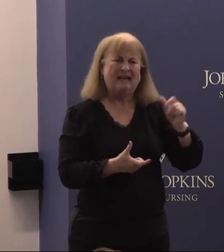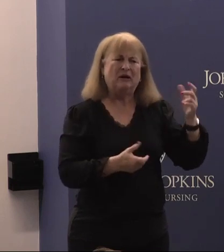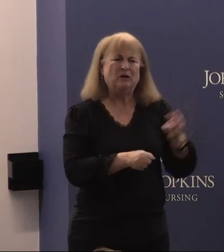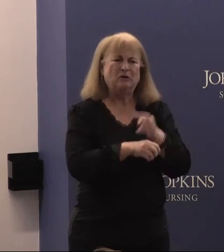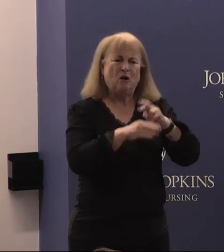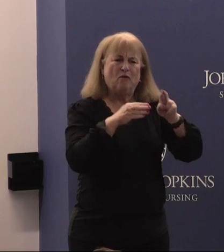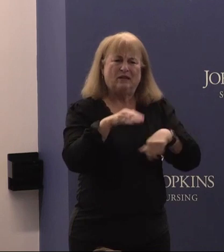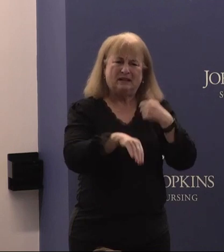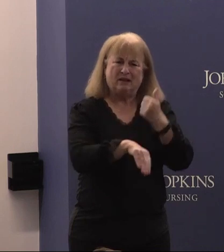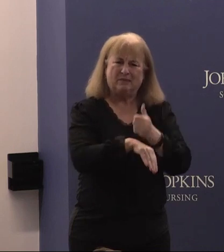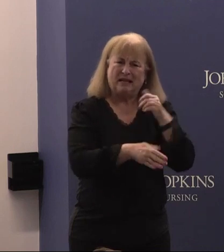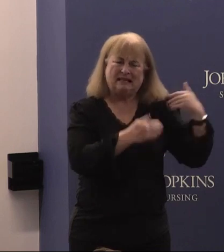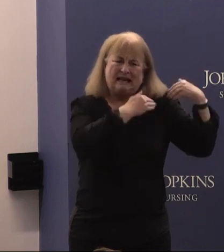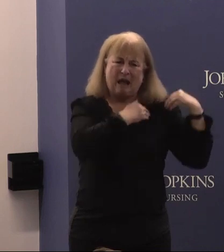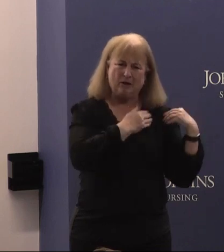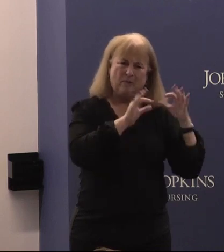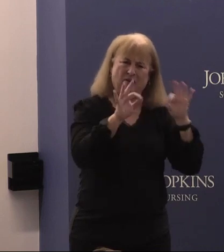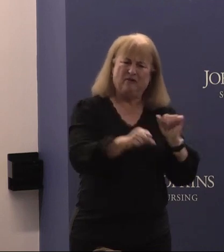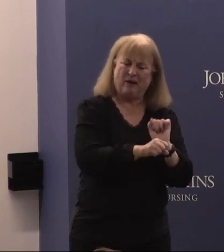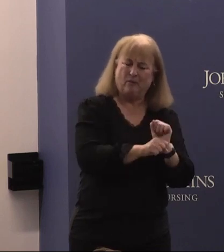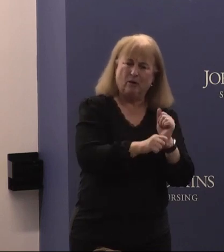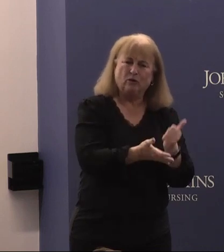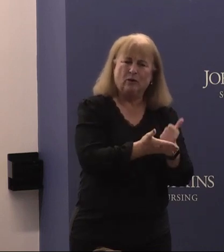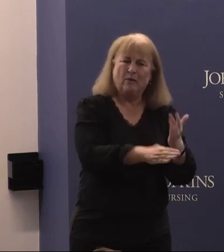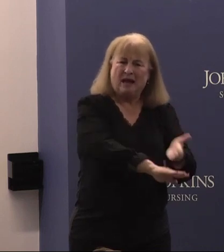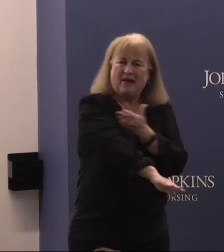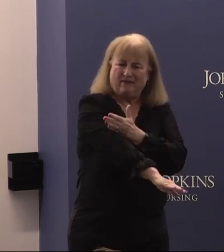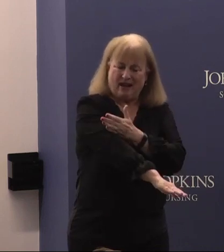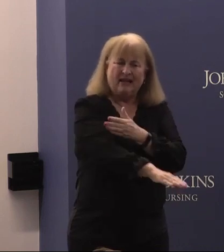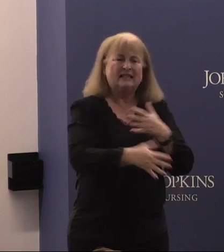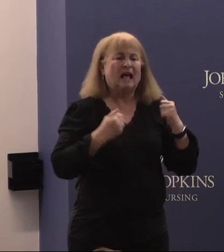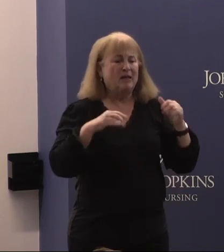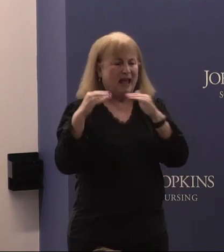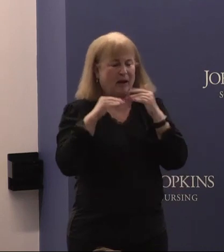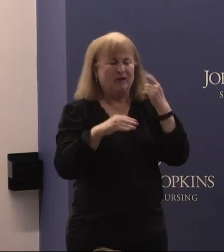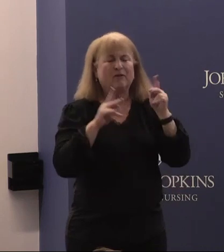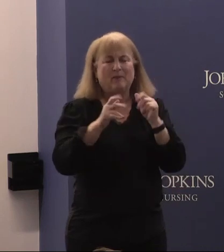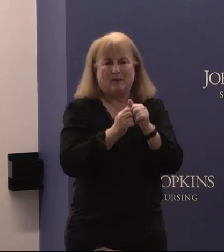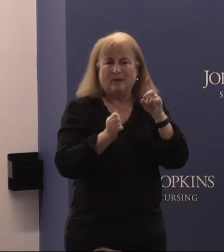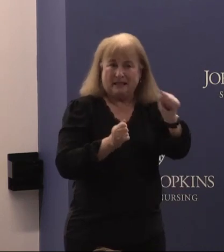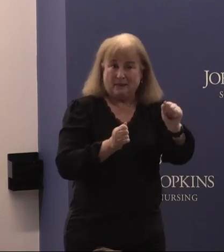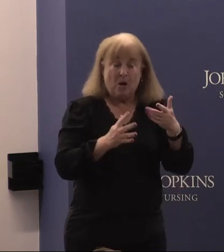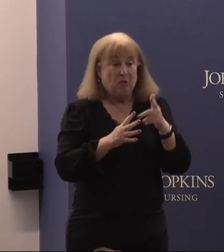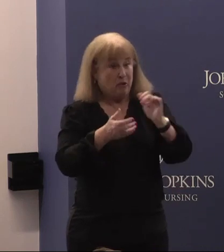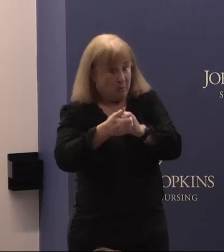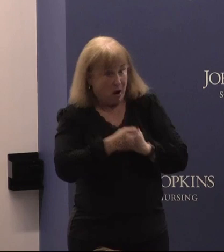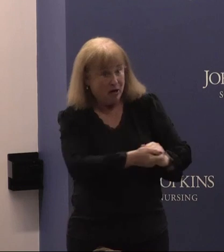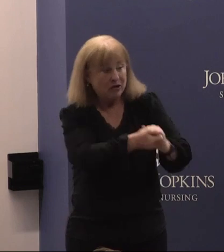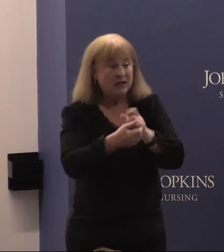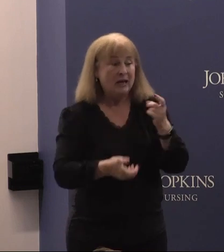framework to Advance Health Equity for people with disabilities. Through this partnership Dr. Swenor